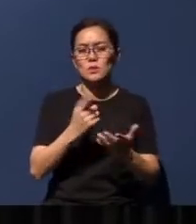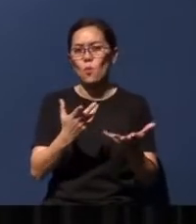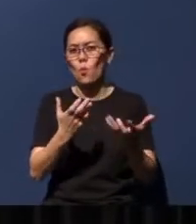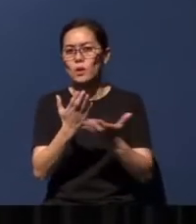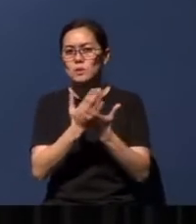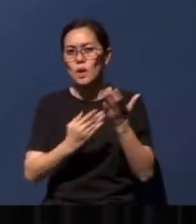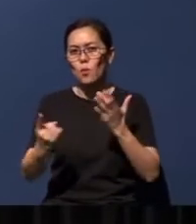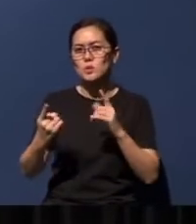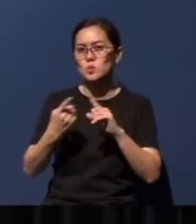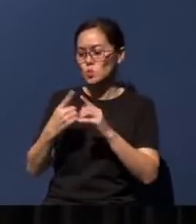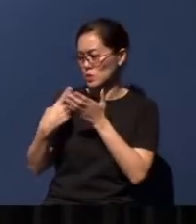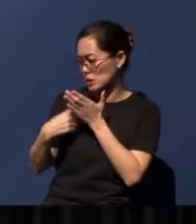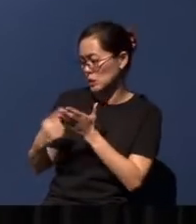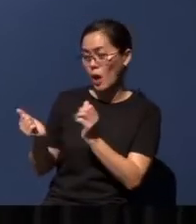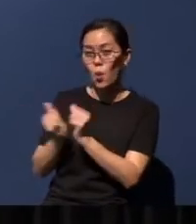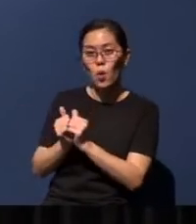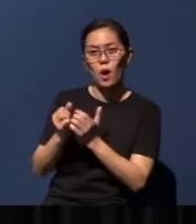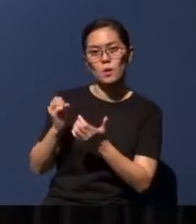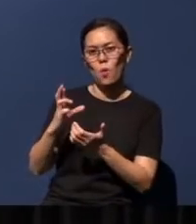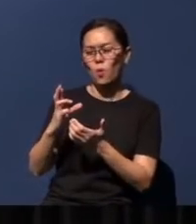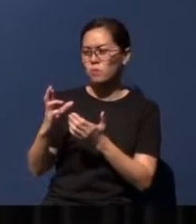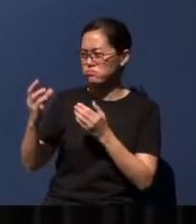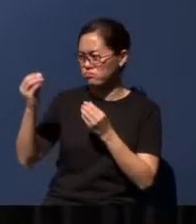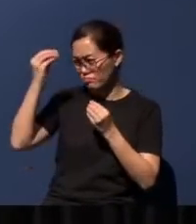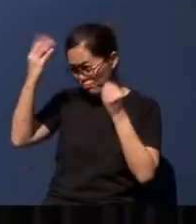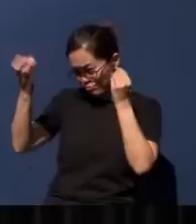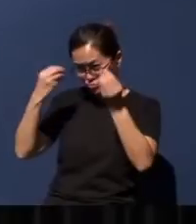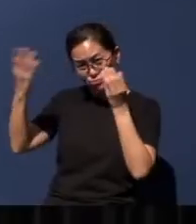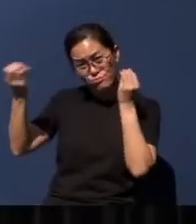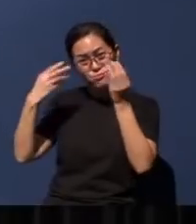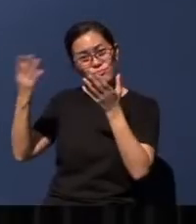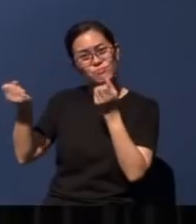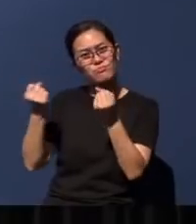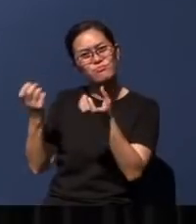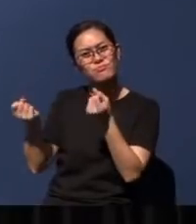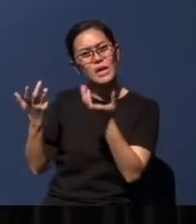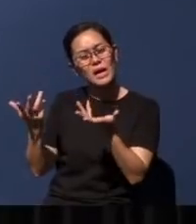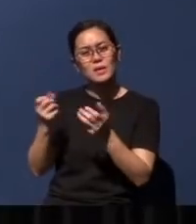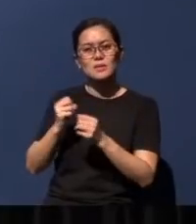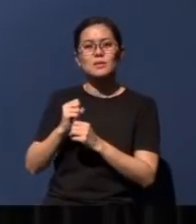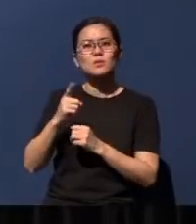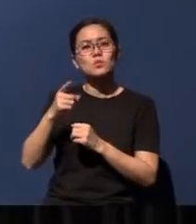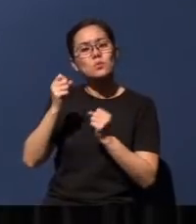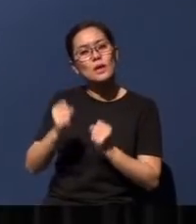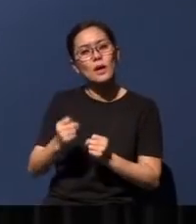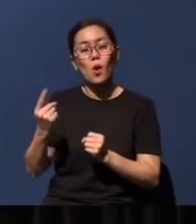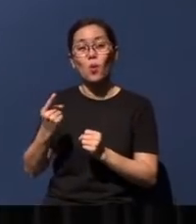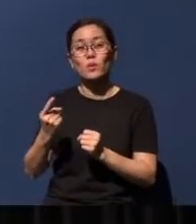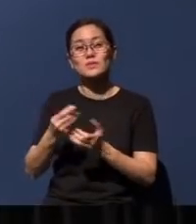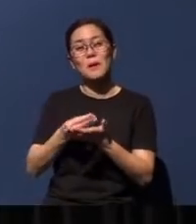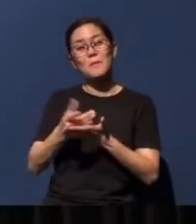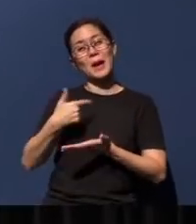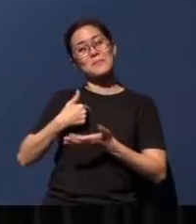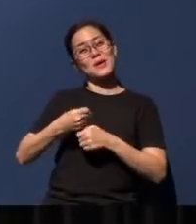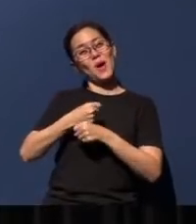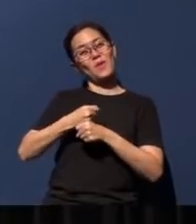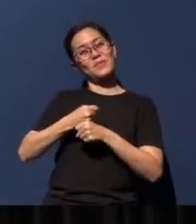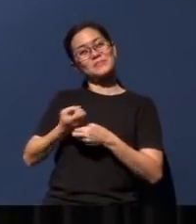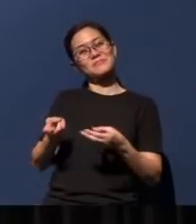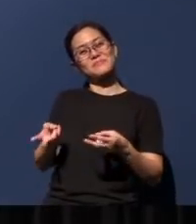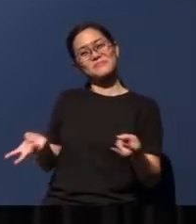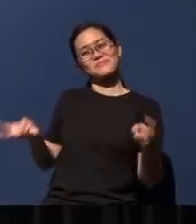talk to, or to bounce off ideas, you can always buy me a cup of coffee and then we can have a